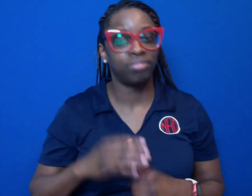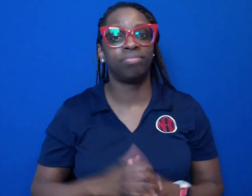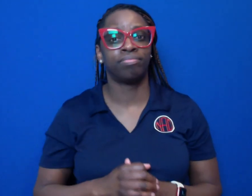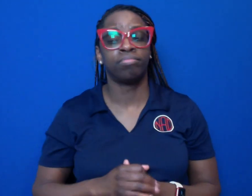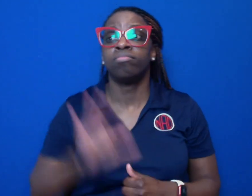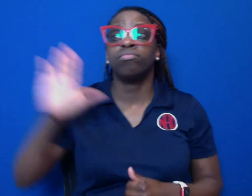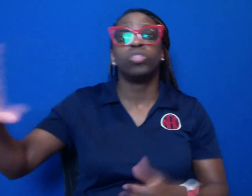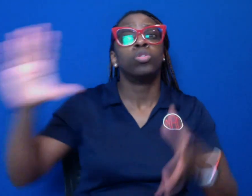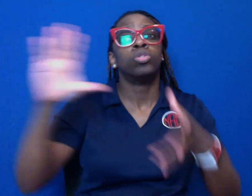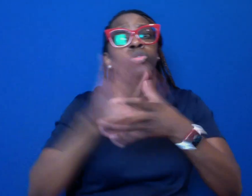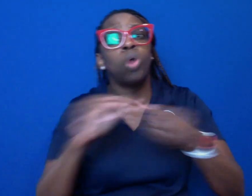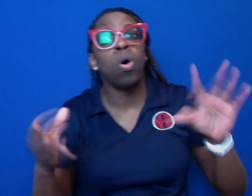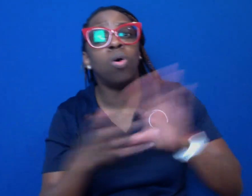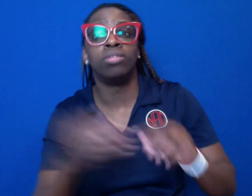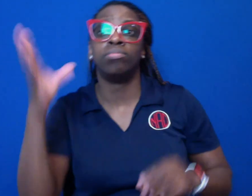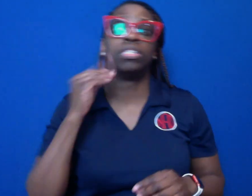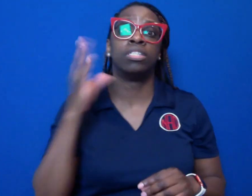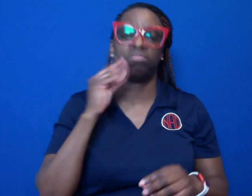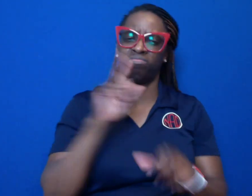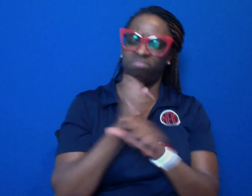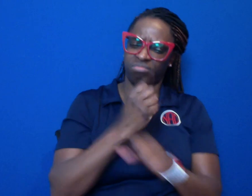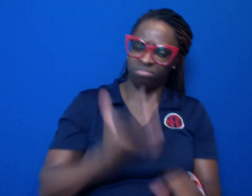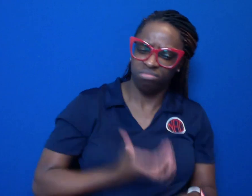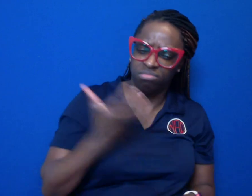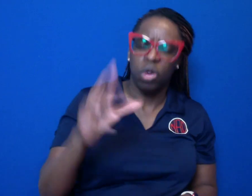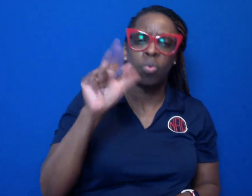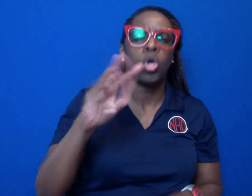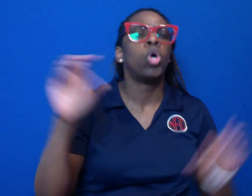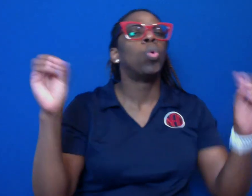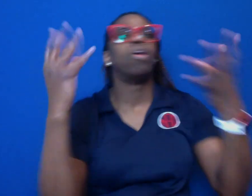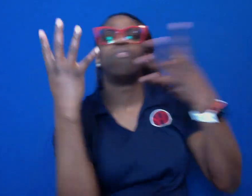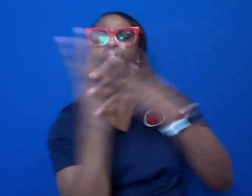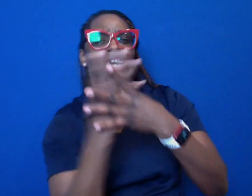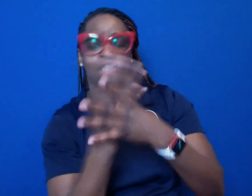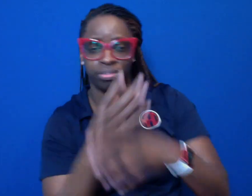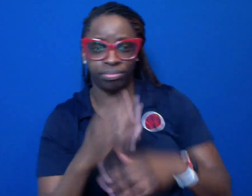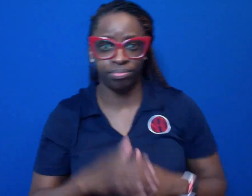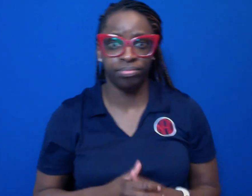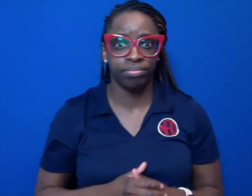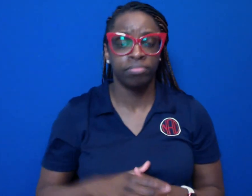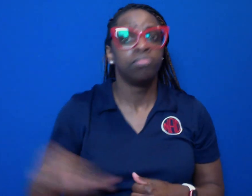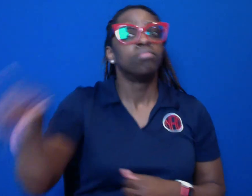The stories and experiences will be kept raw and shared with no filter.